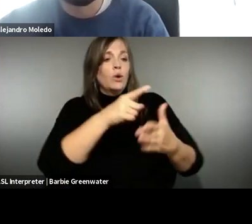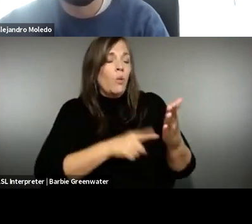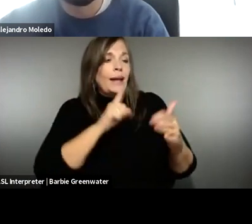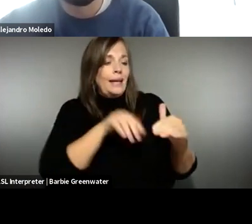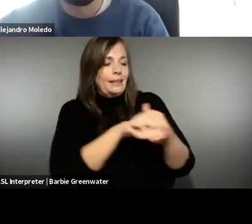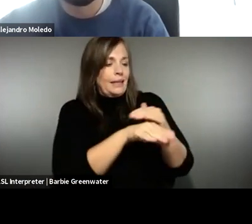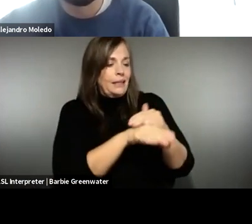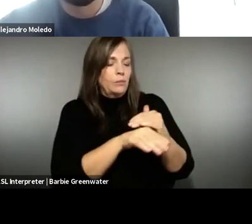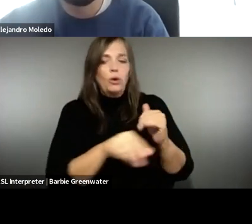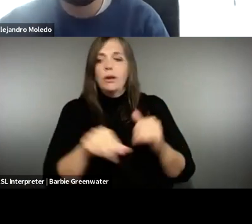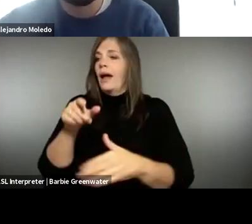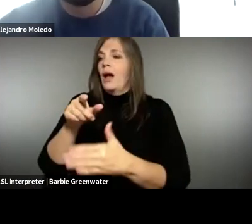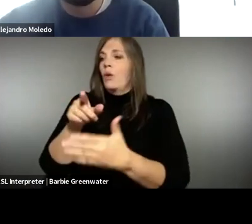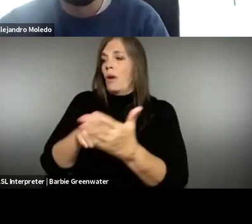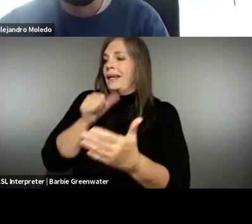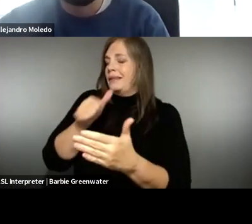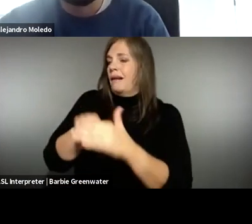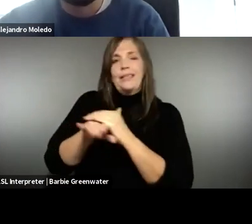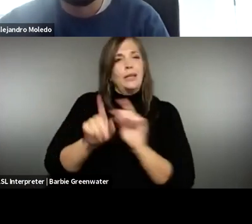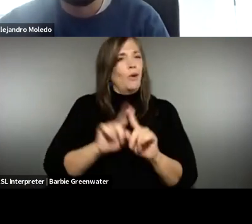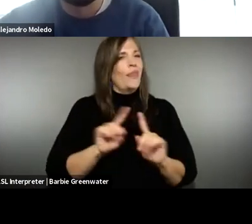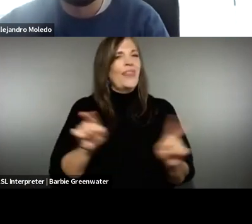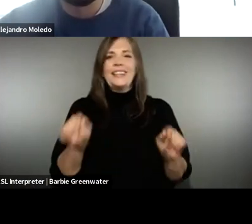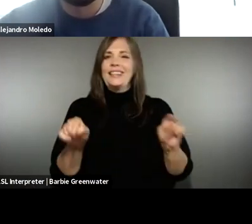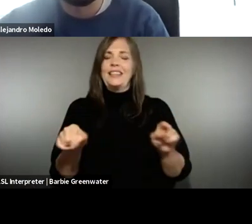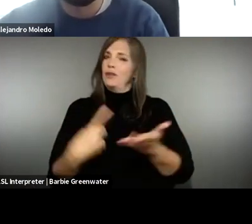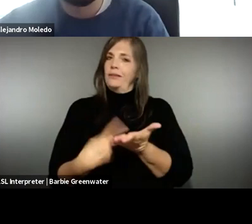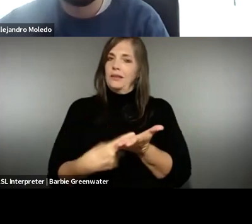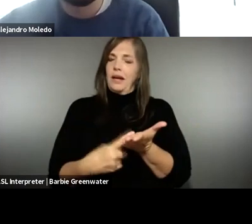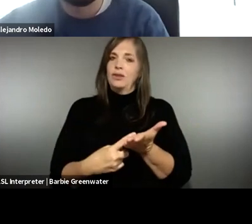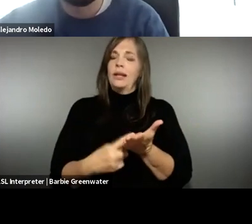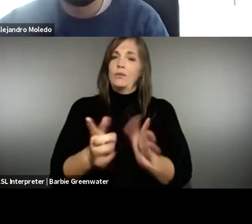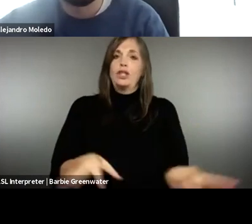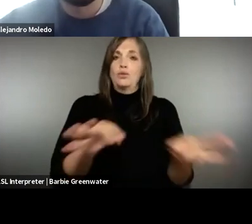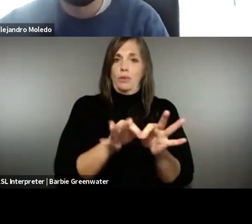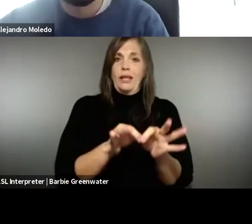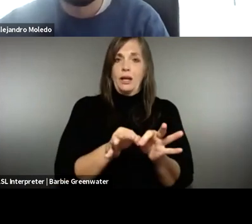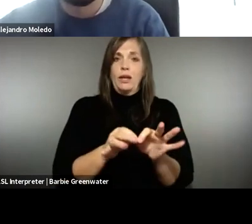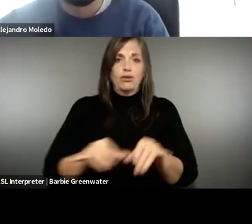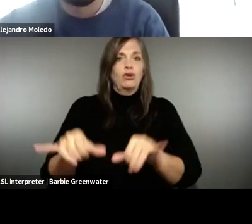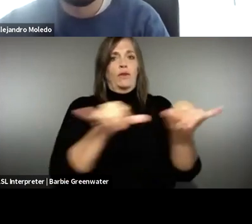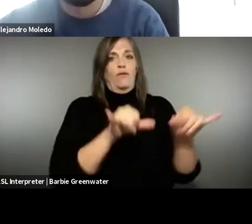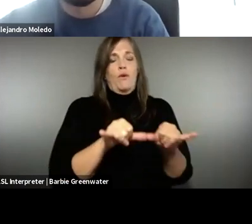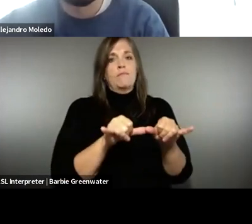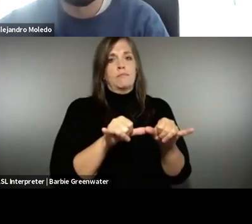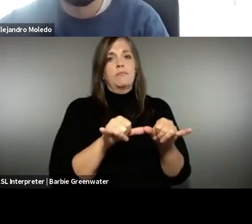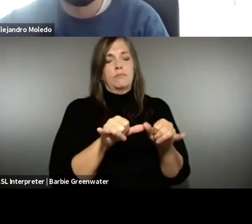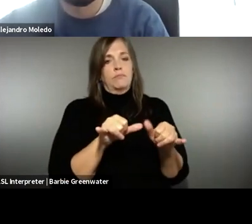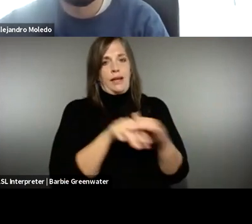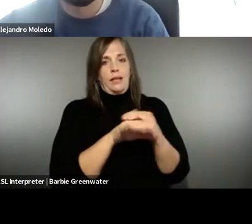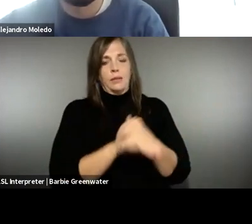different than not agreeing on what's accessible and what's not. Uniform standard and I think this is really essential and really critical